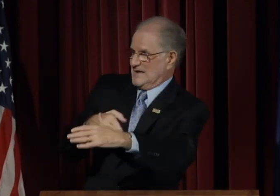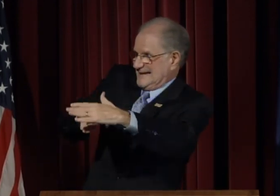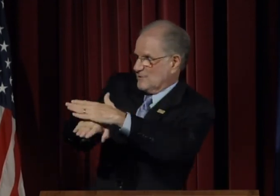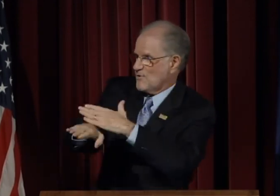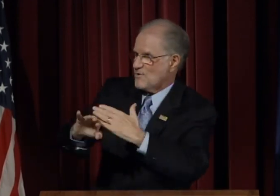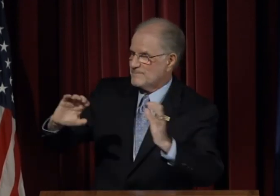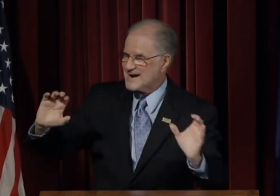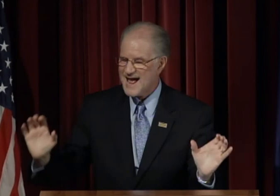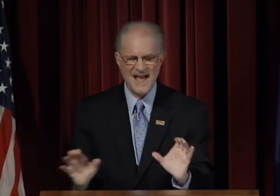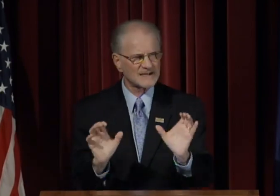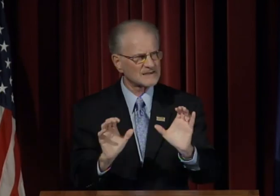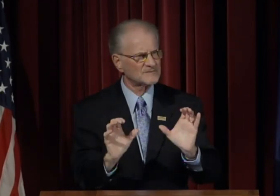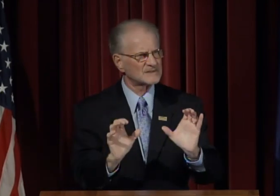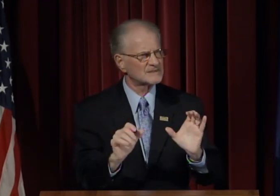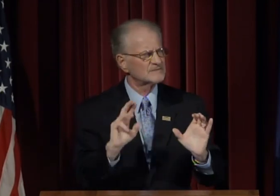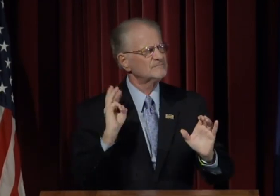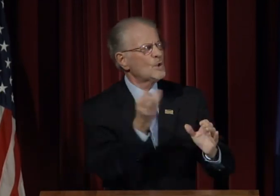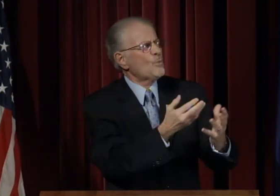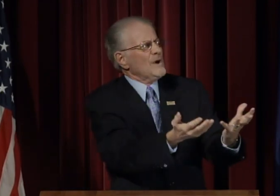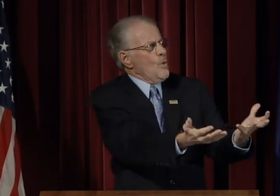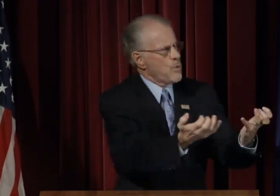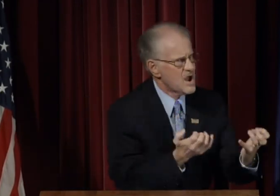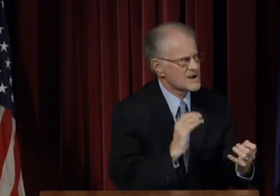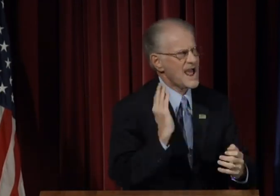and student affairs to our enrollment activity.